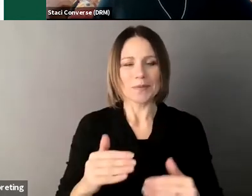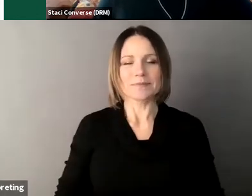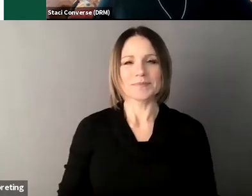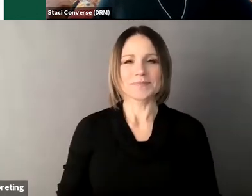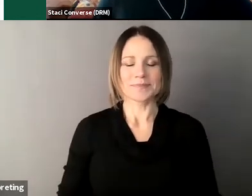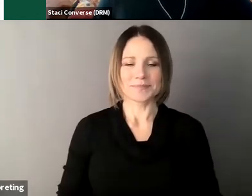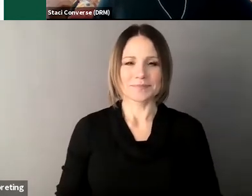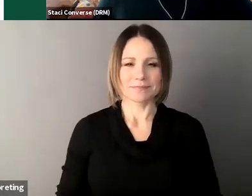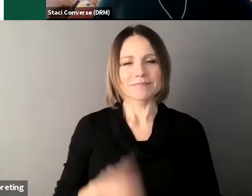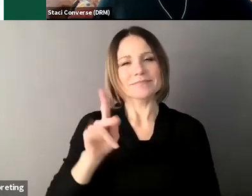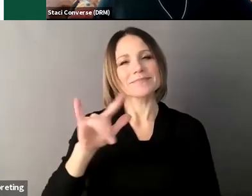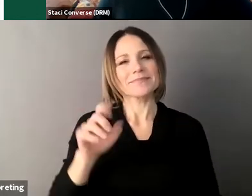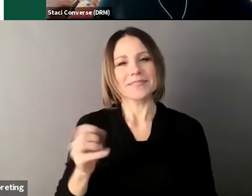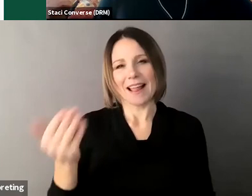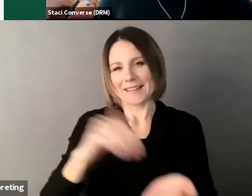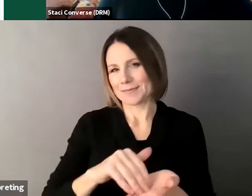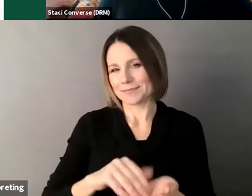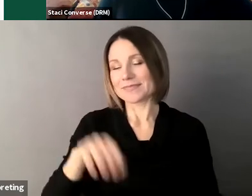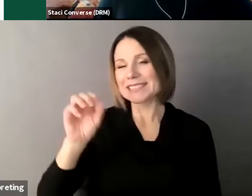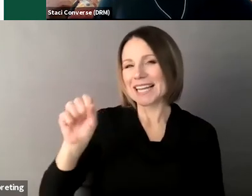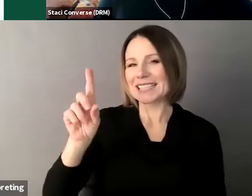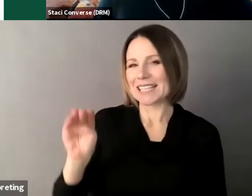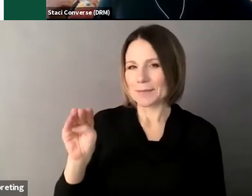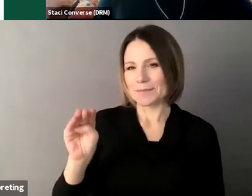this is Kile again supported decision-making in action